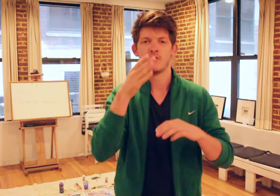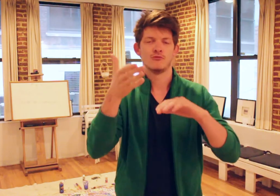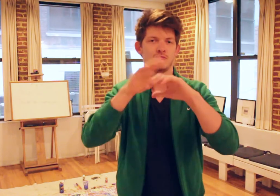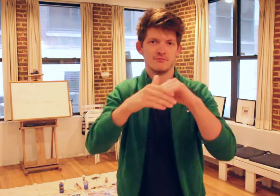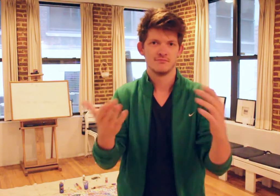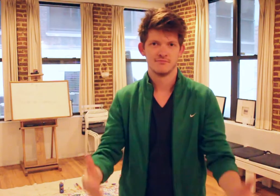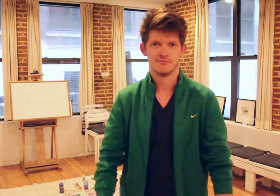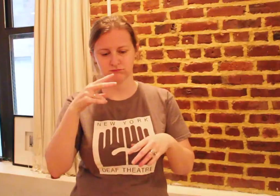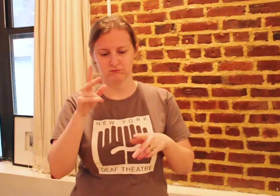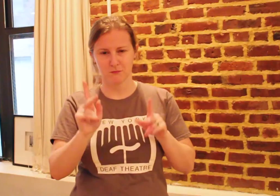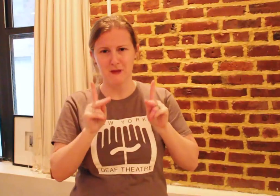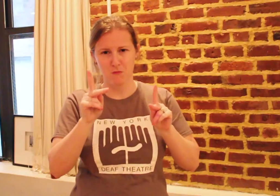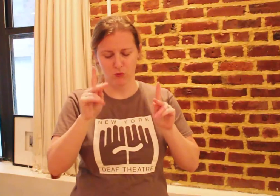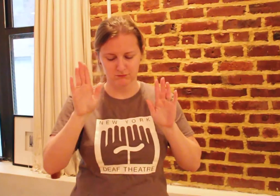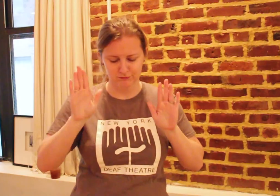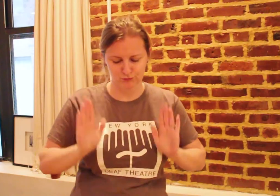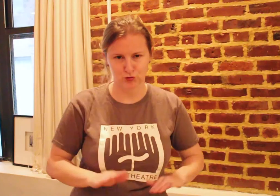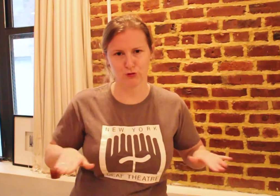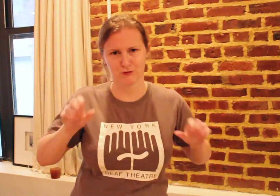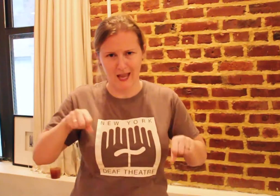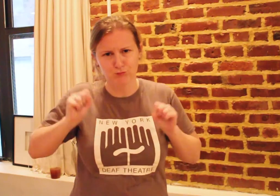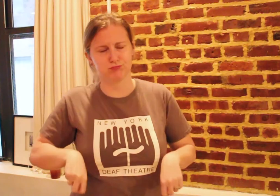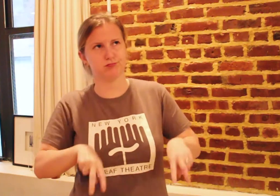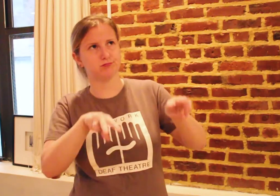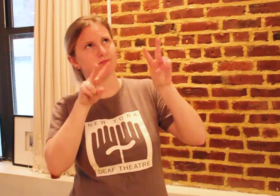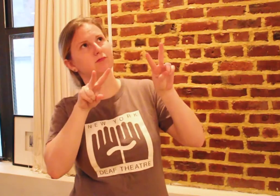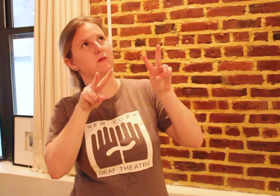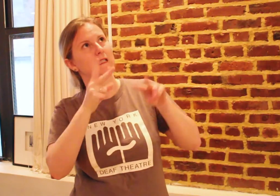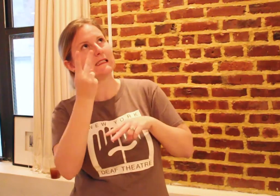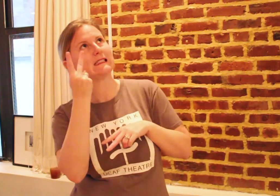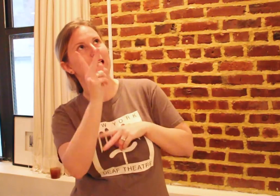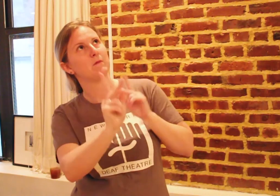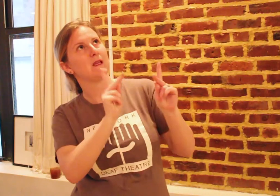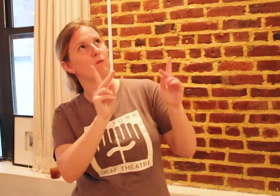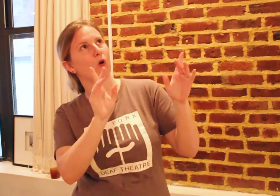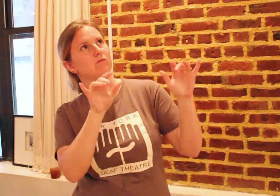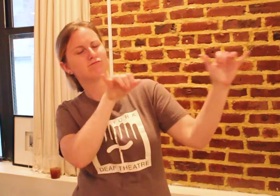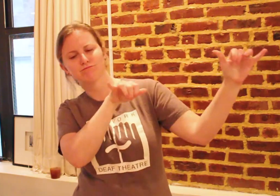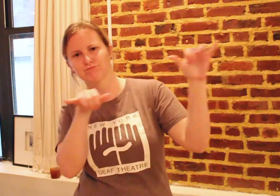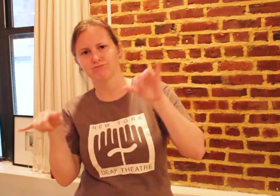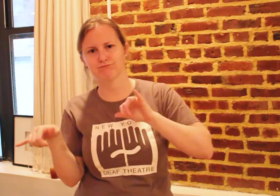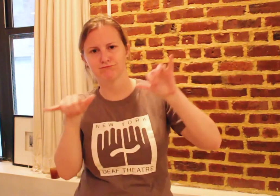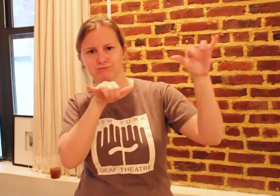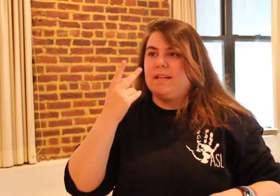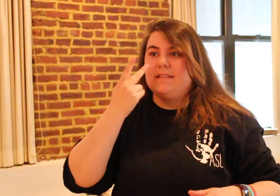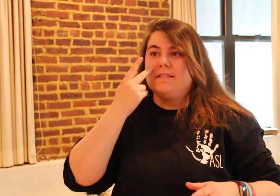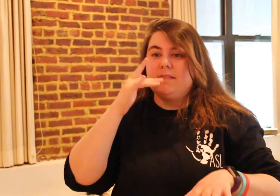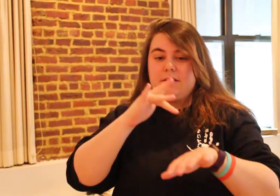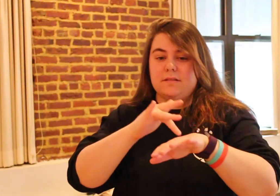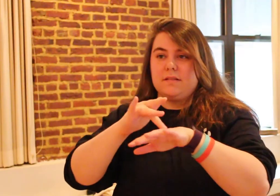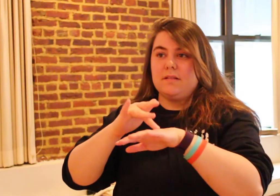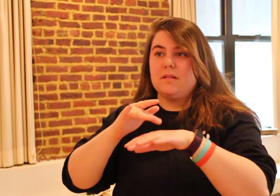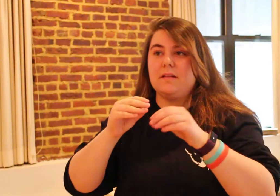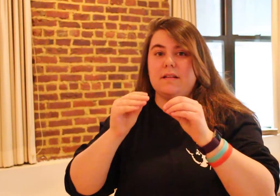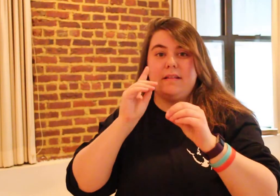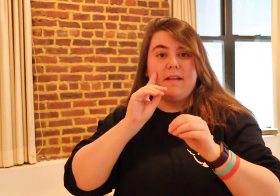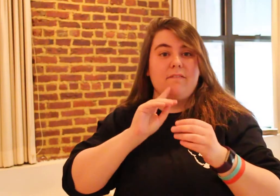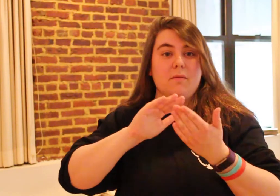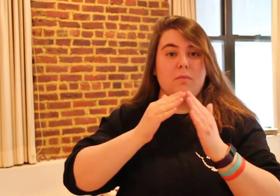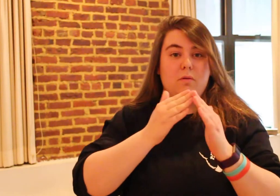multilayered! People--children can look up and see people just the same as themselves. Seeing the Deaf community at the center